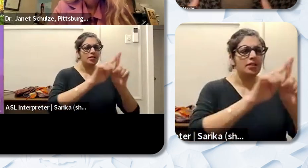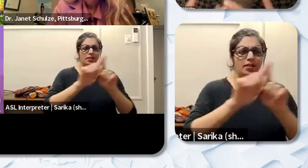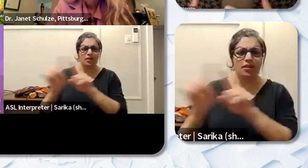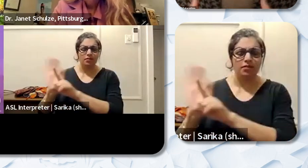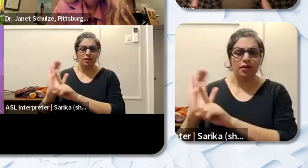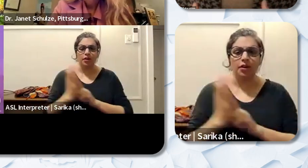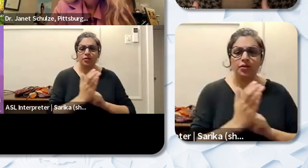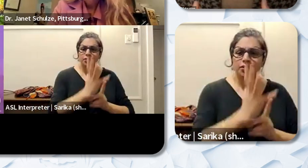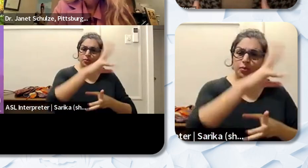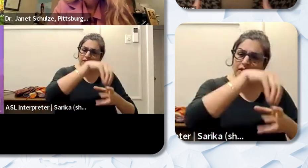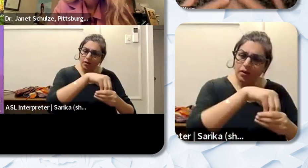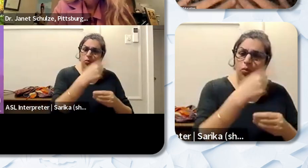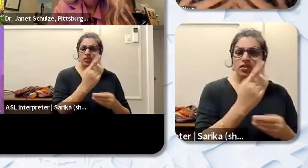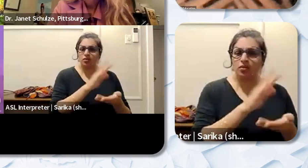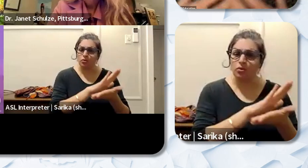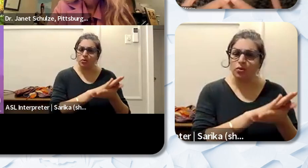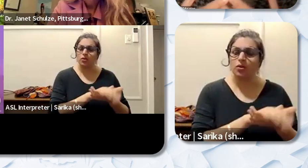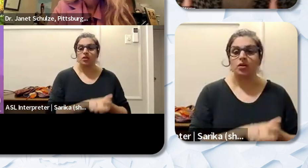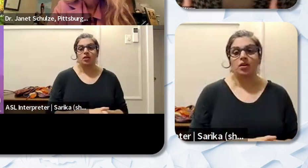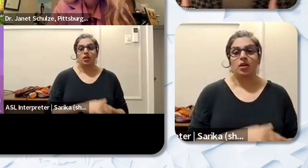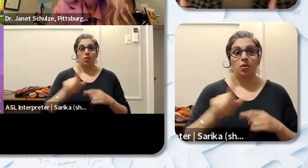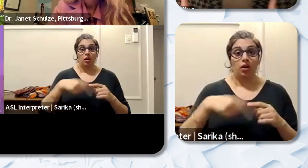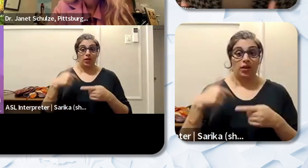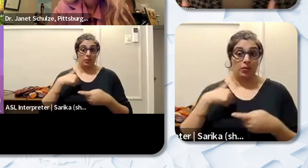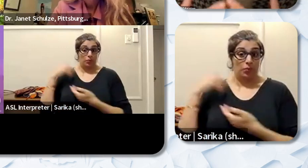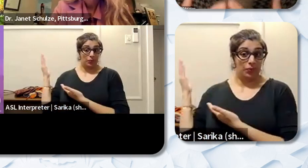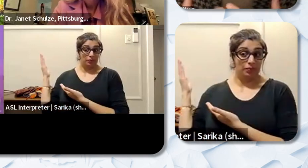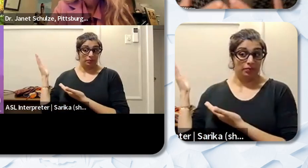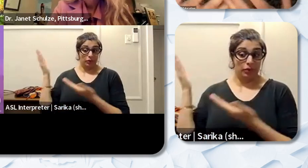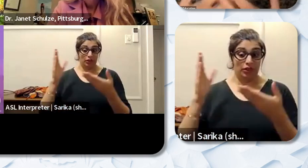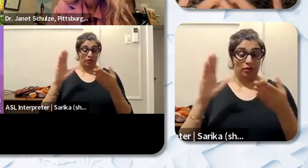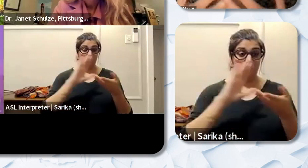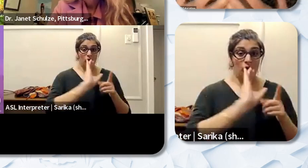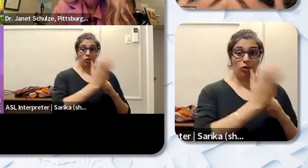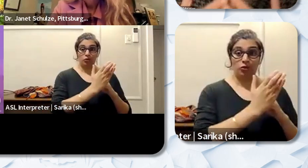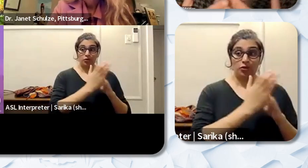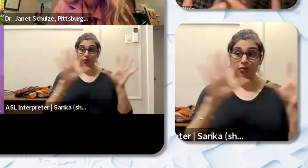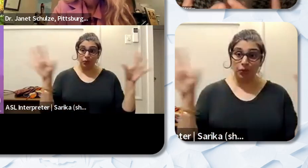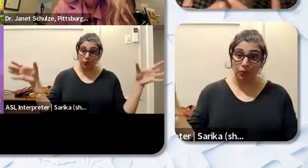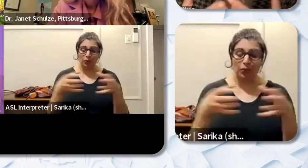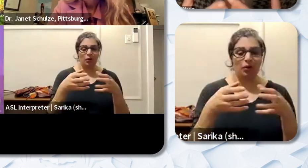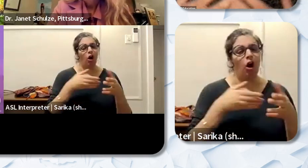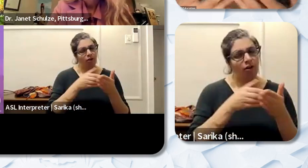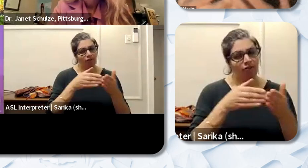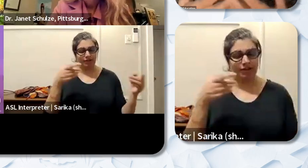that are within a school. When we bring cultures together there are often culture clashes because